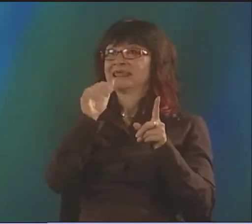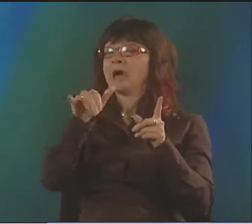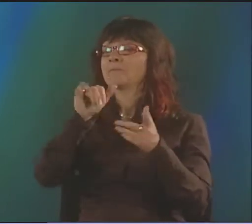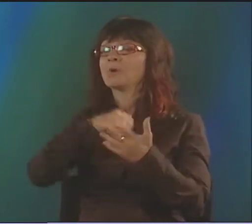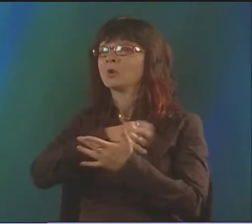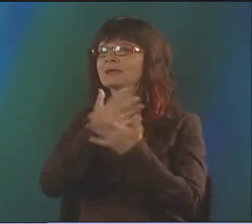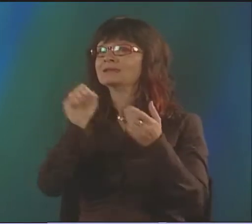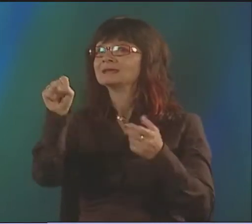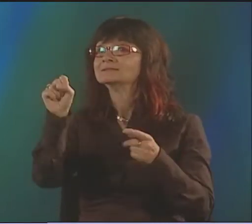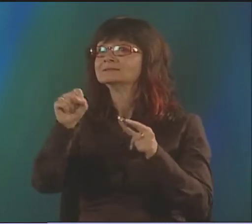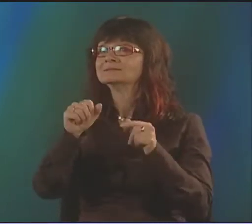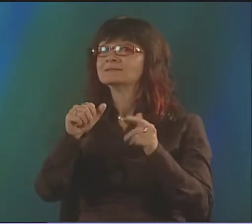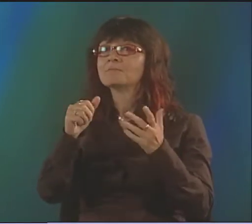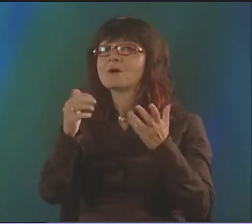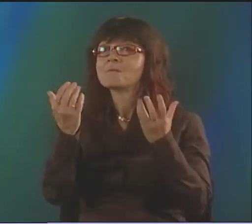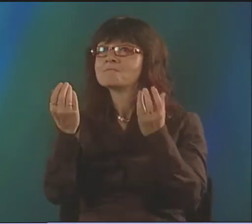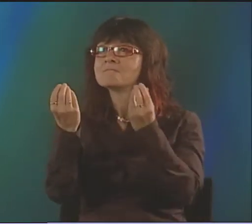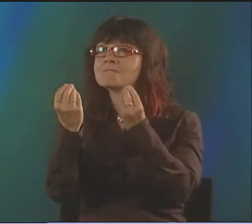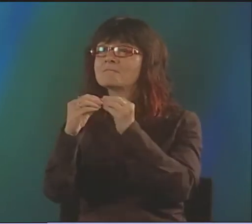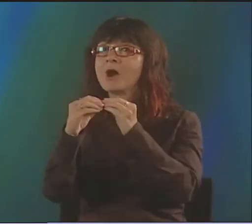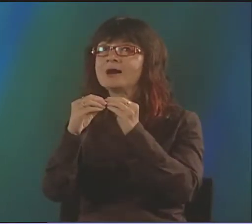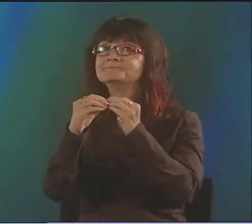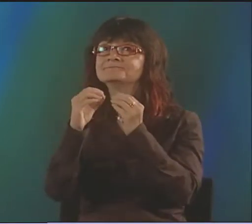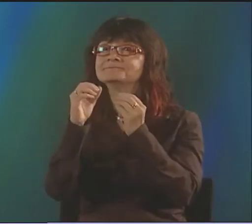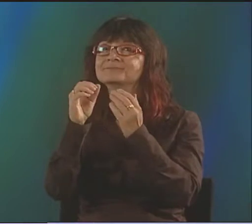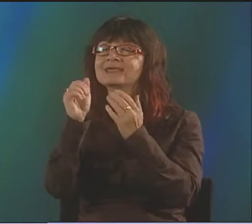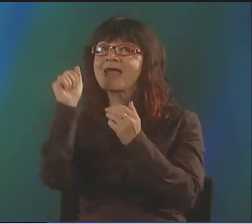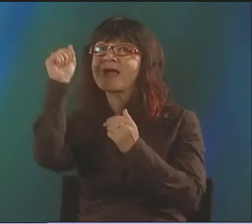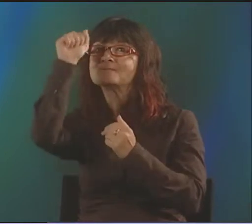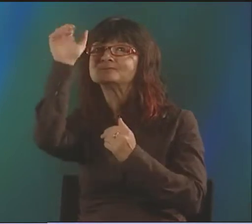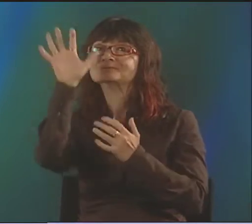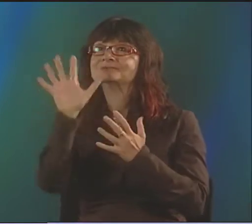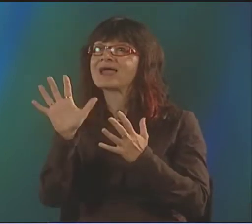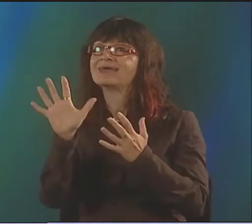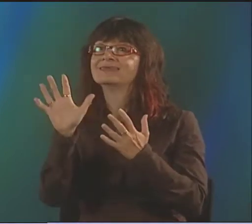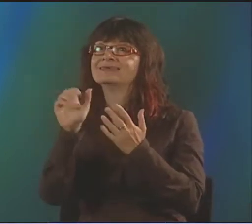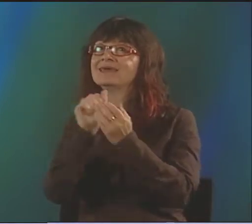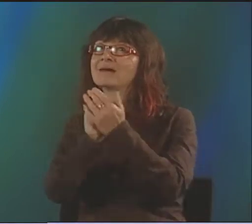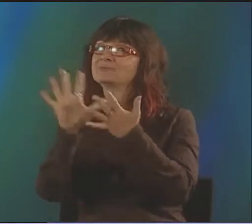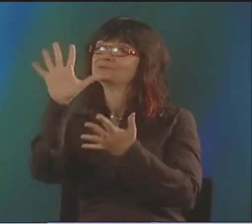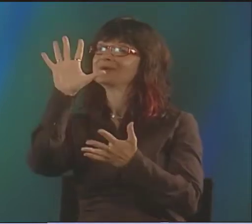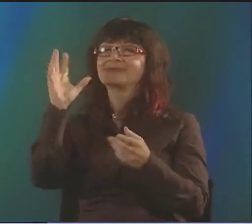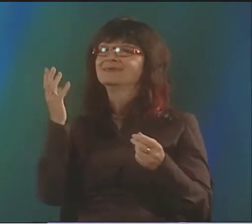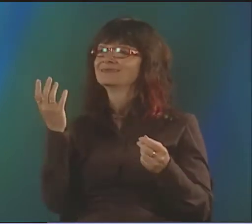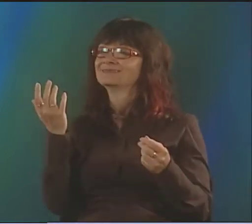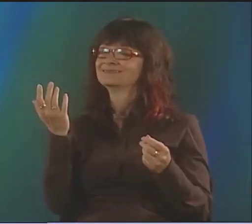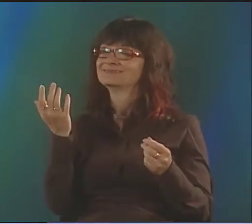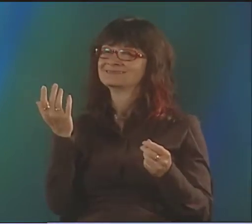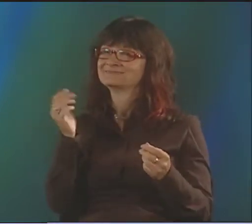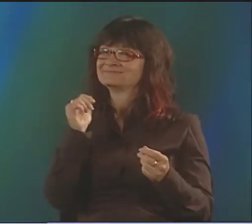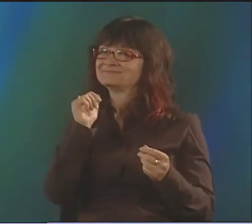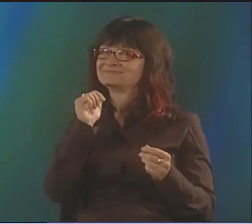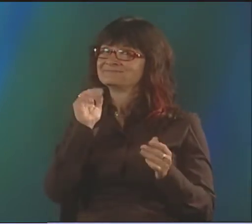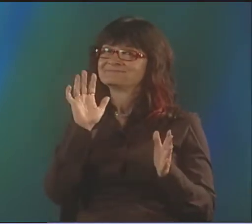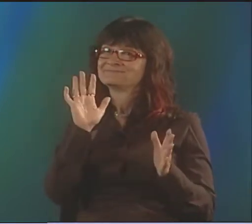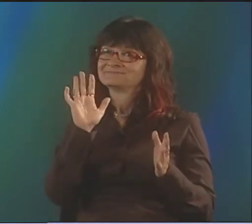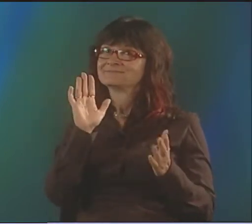YEP, YOU COULD LOOK AT IT AND SAY, "OK, I GET IT. THAT'S A SWAN, AND IT'S A BEAUTIFUL POEM." BUT THERE'S REALLY MORE ABSTRACT CONCEPTS